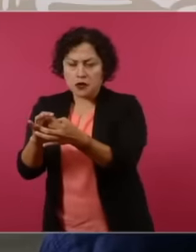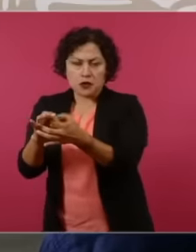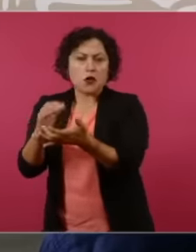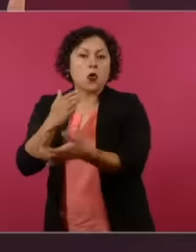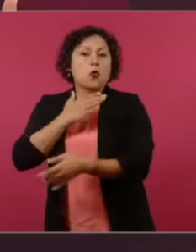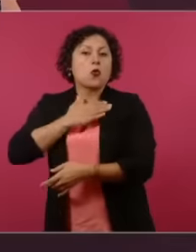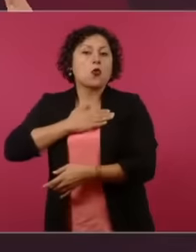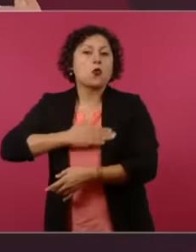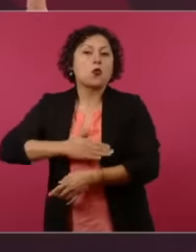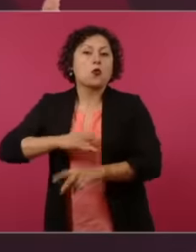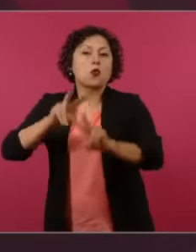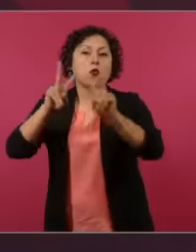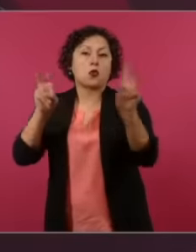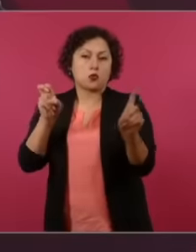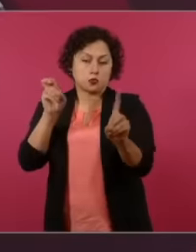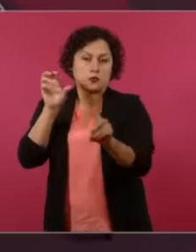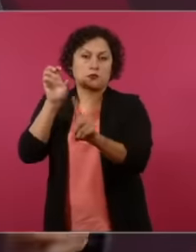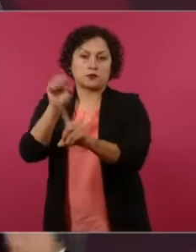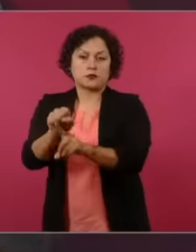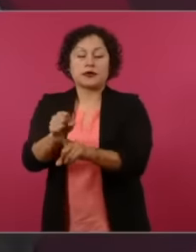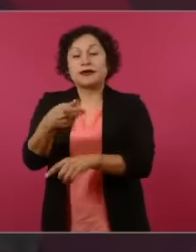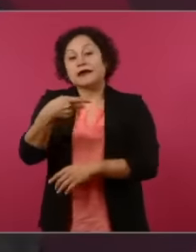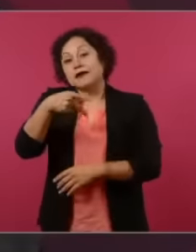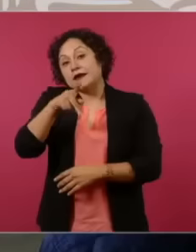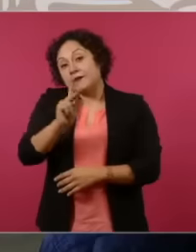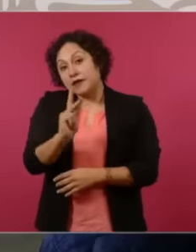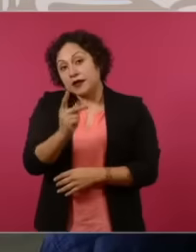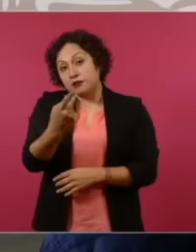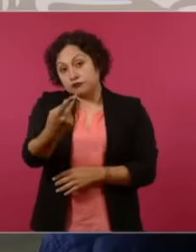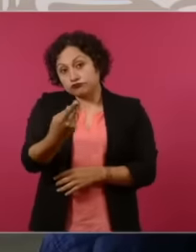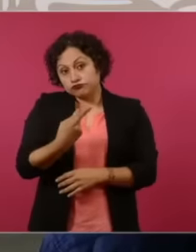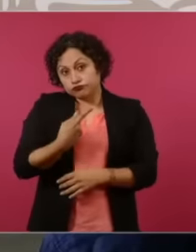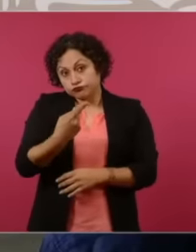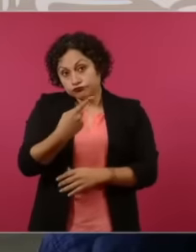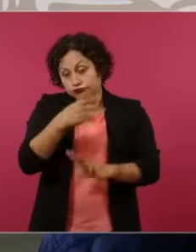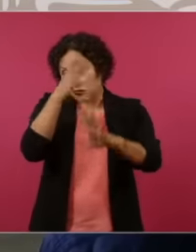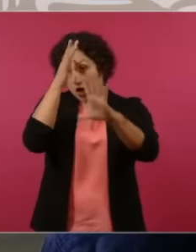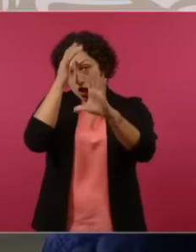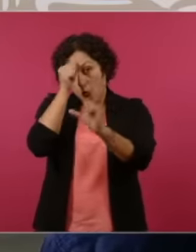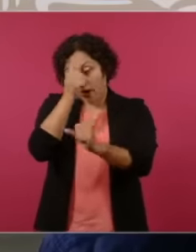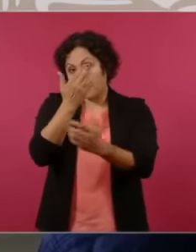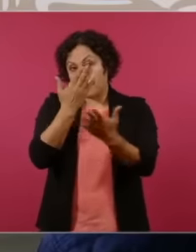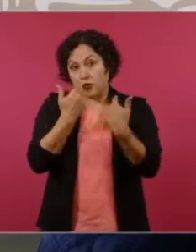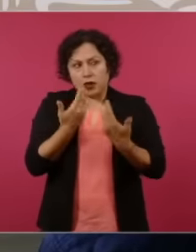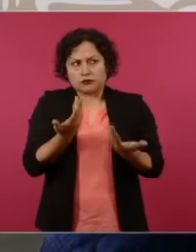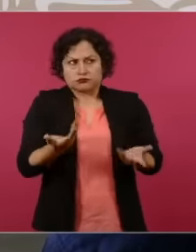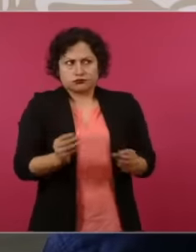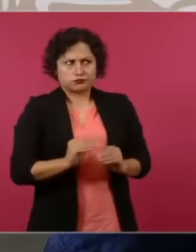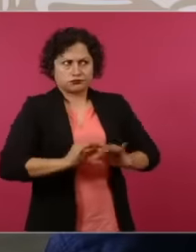going to agree, no, yes. We do not need to agree, we need justice to be done